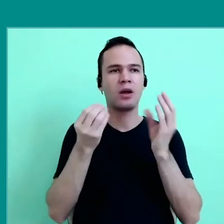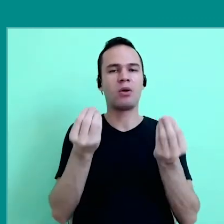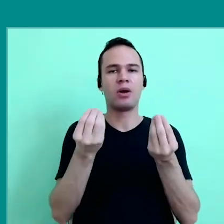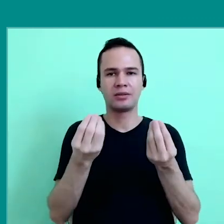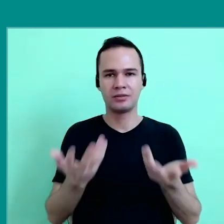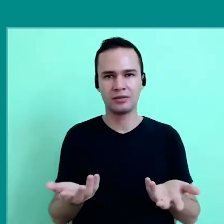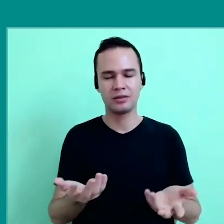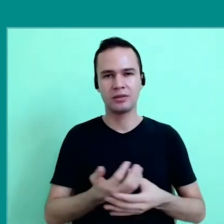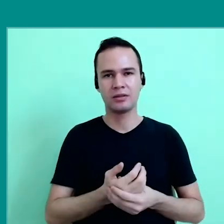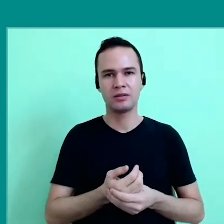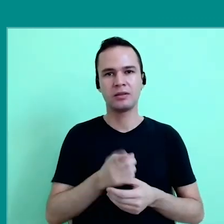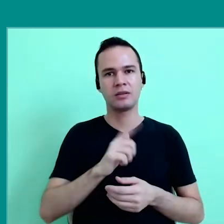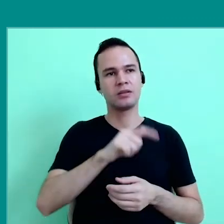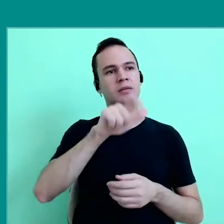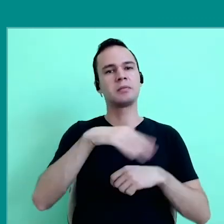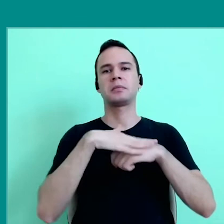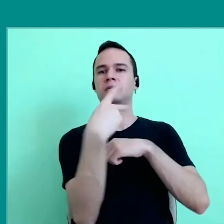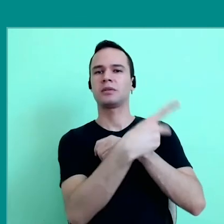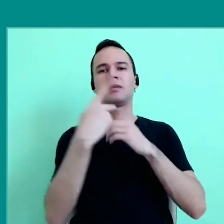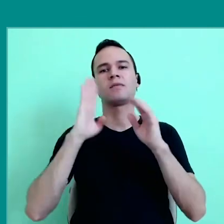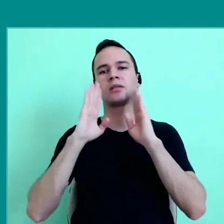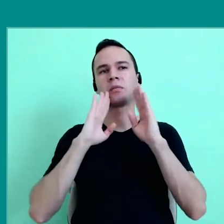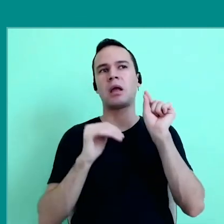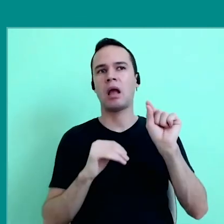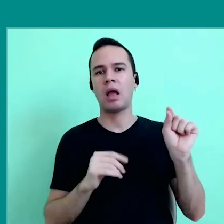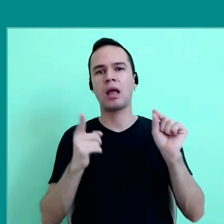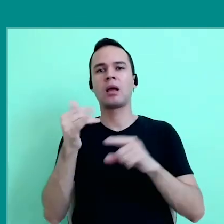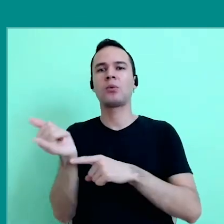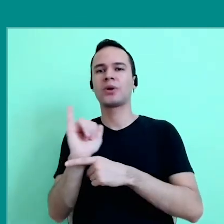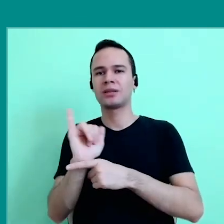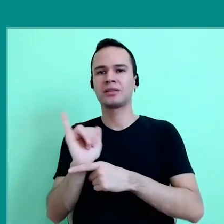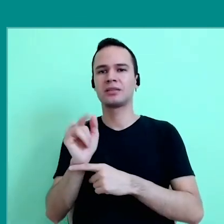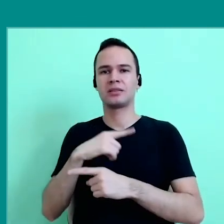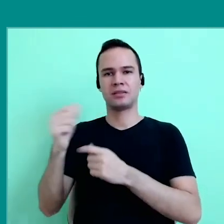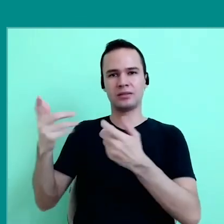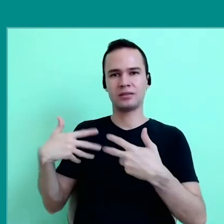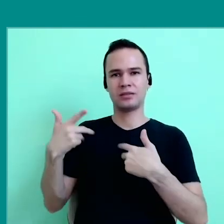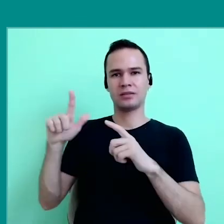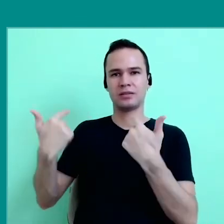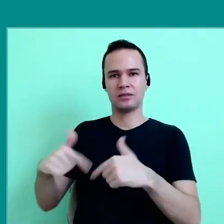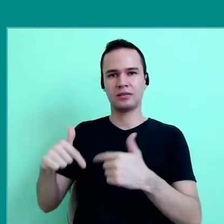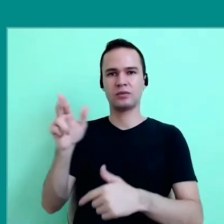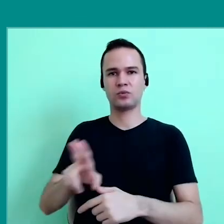we know who owns it, I don't know… YouTube. Now a student of mine here, is working with YouTube